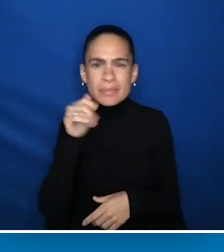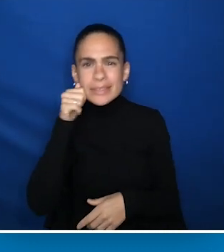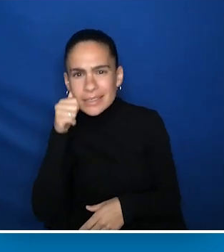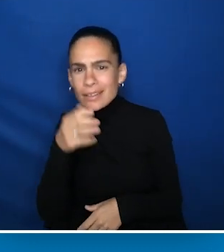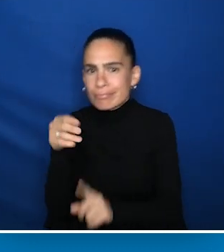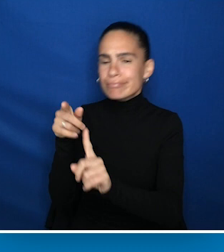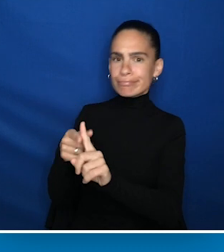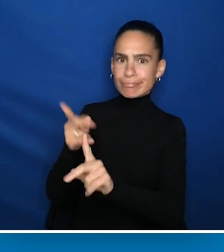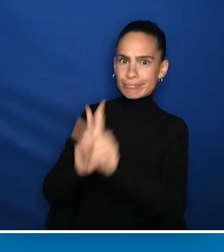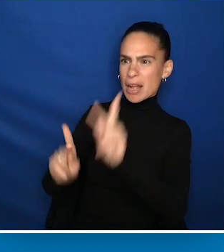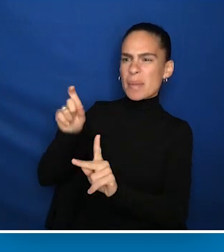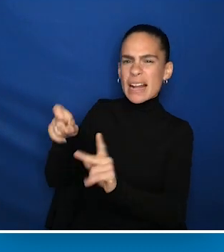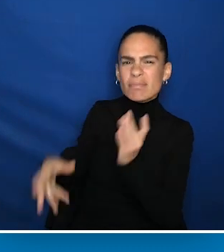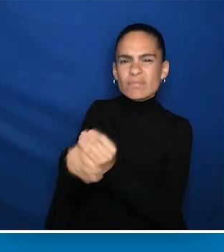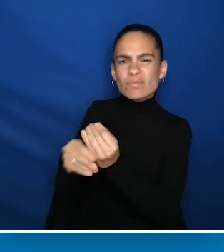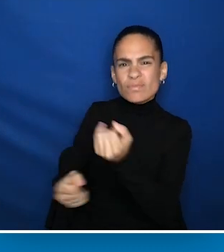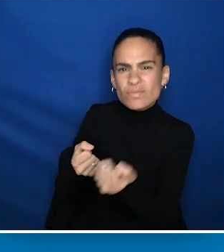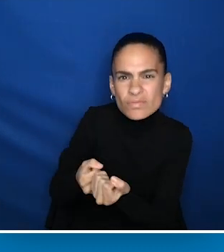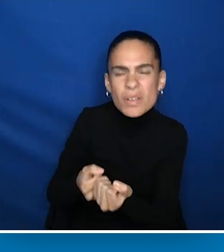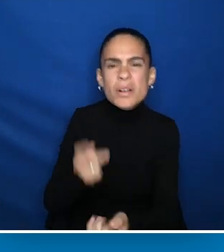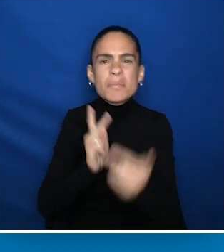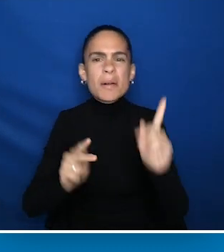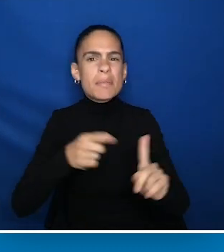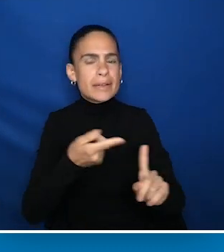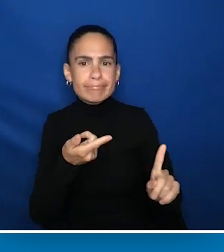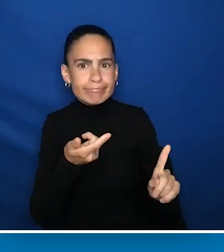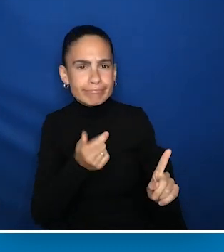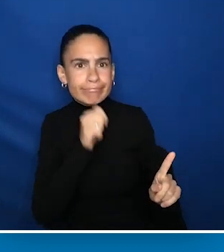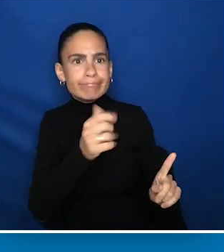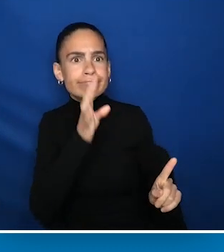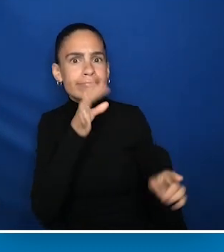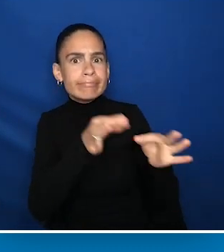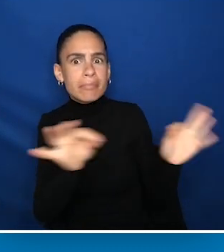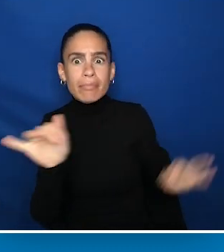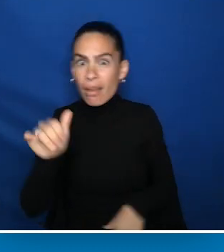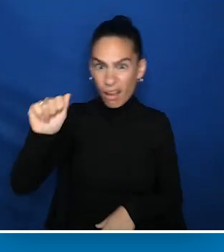Voices of individuals with higher support needs. Voices of those who do not use spoken English at all,